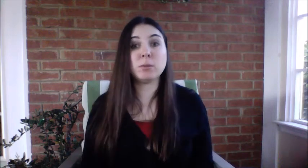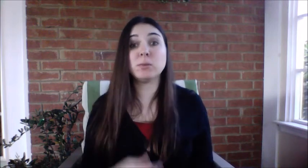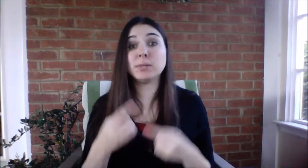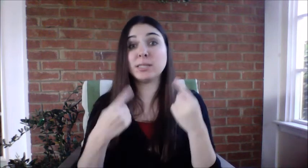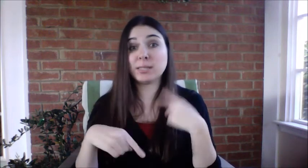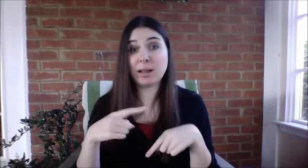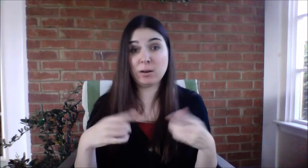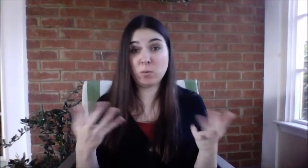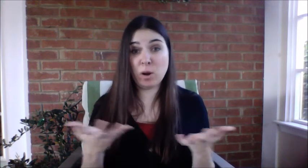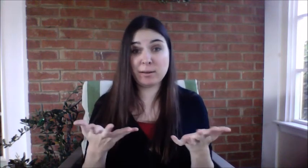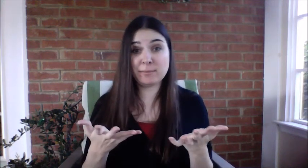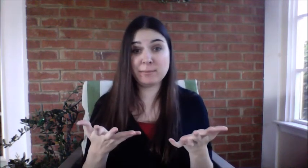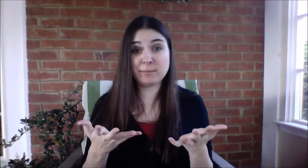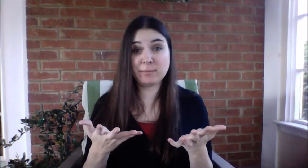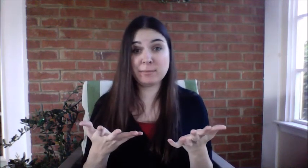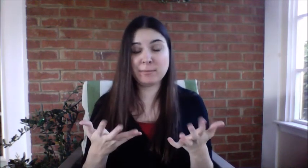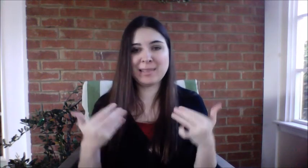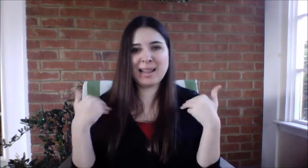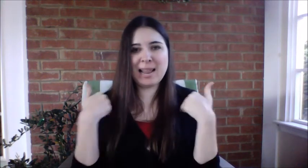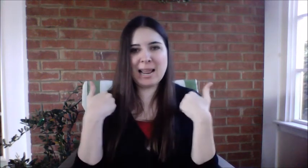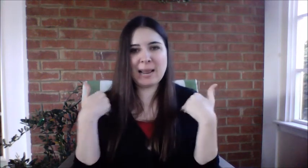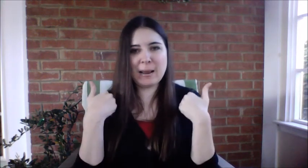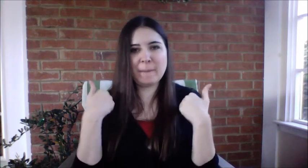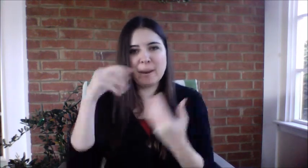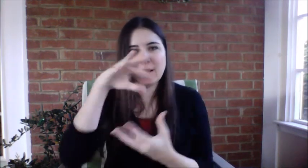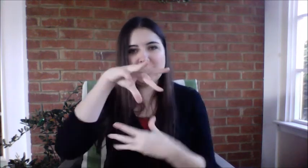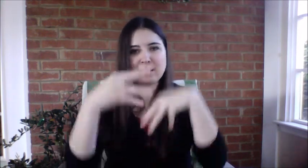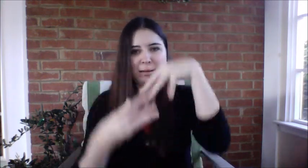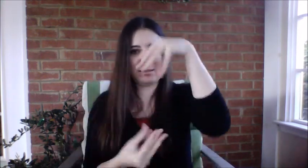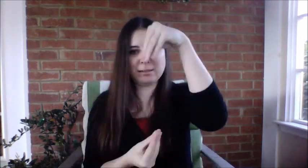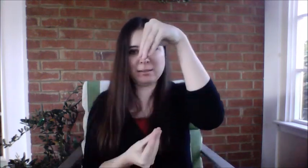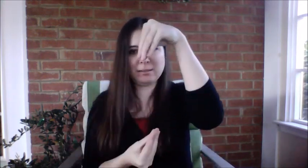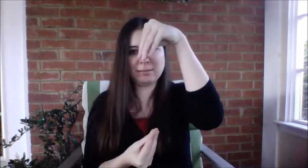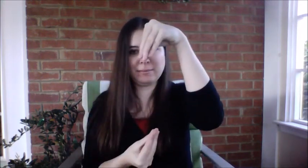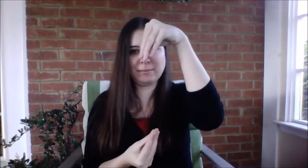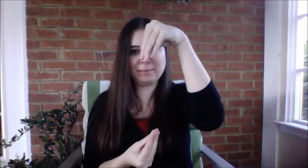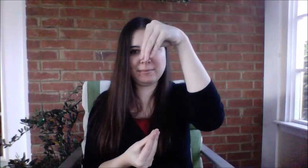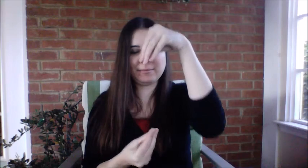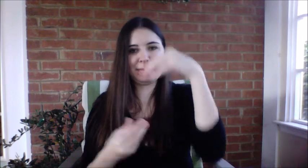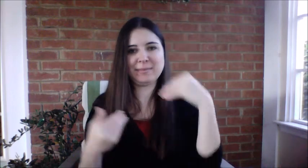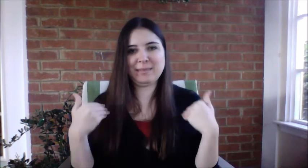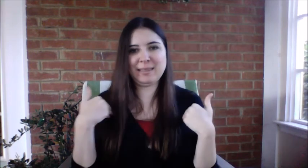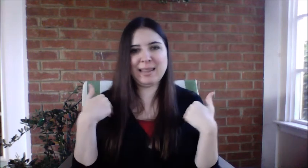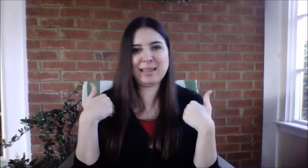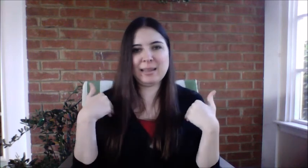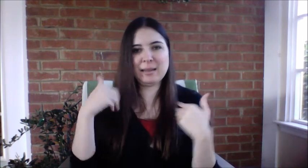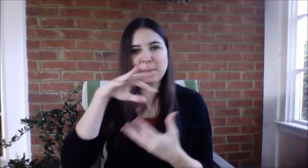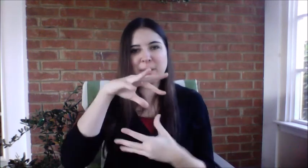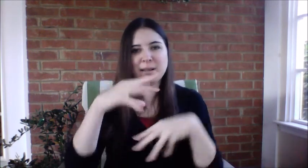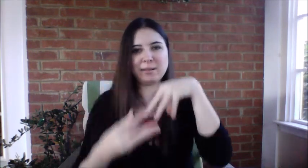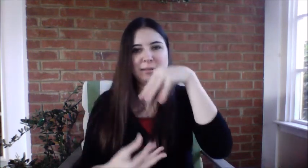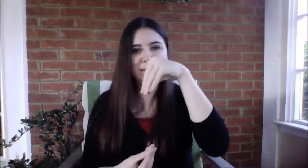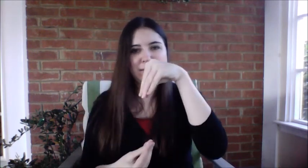The sign is: [demonstrates sign]